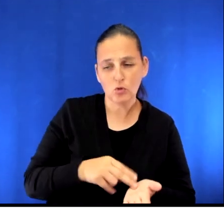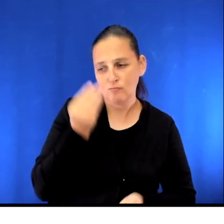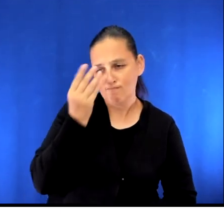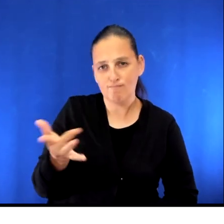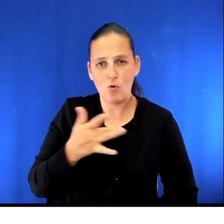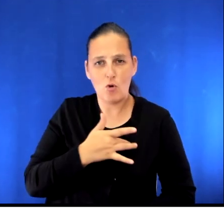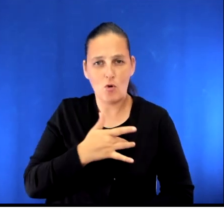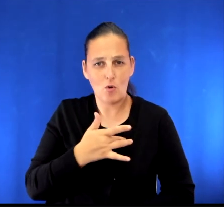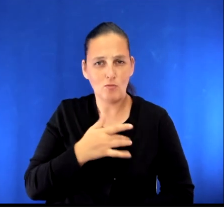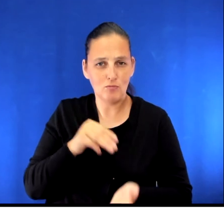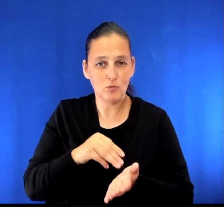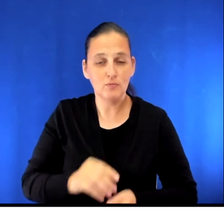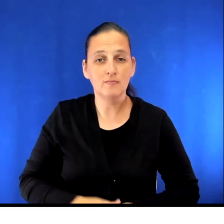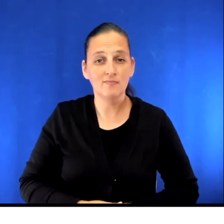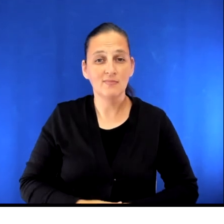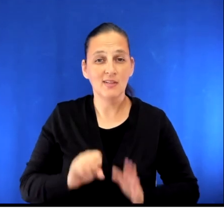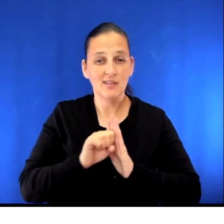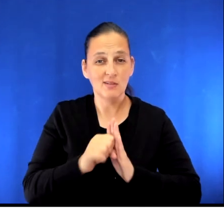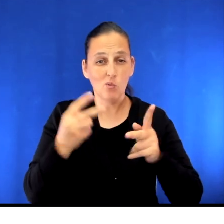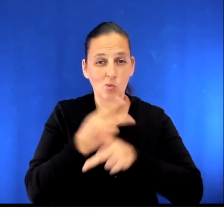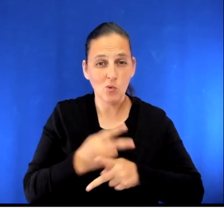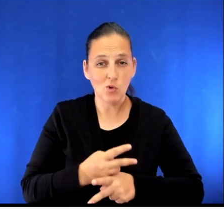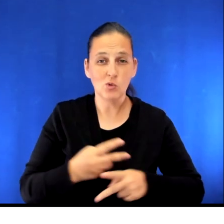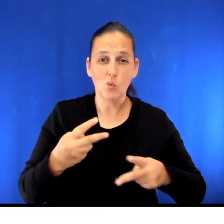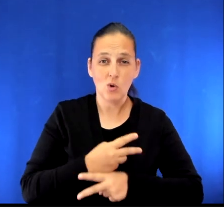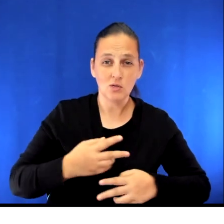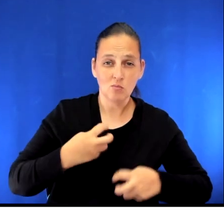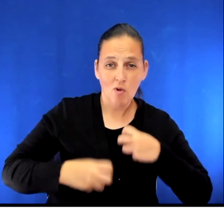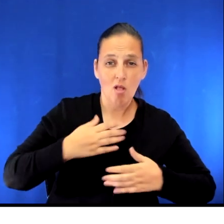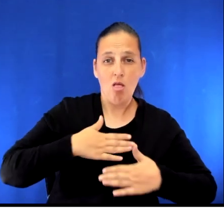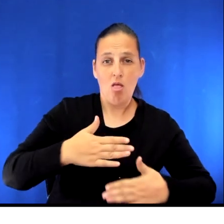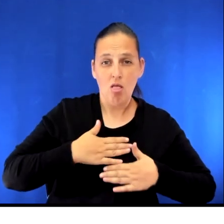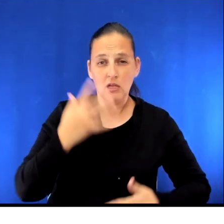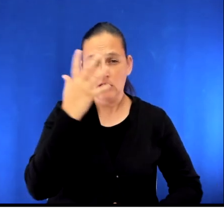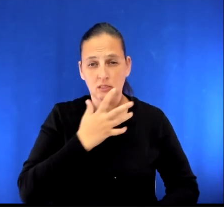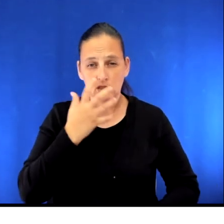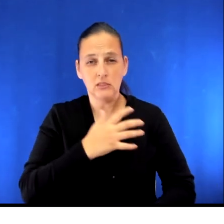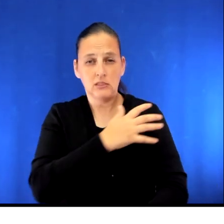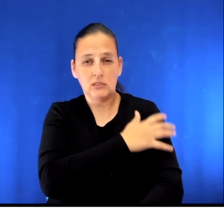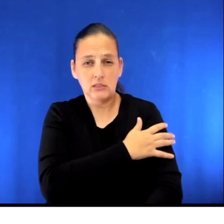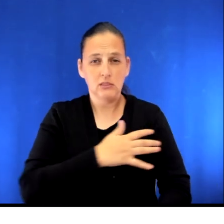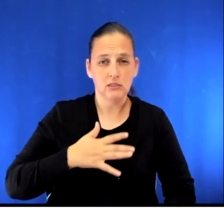If your symptoms become unmanageable, such as worsening shortness of breath, dizziness, chest, arm back or jaw pain,